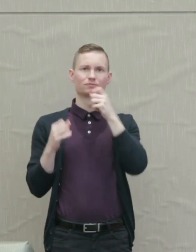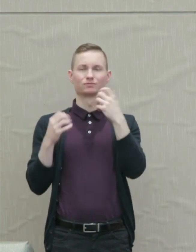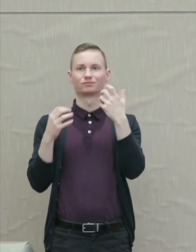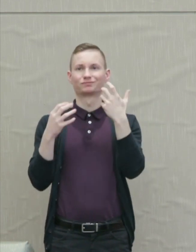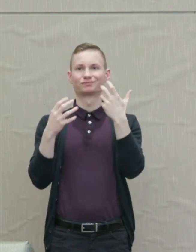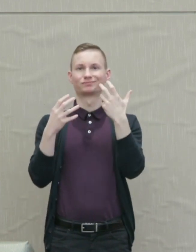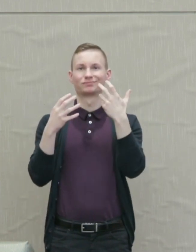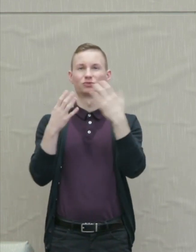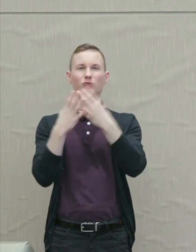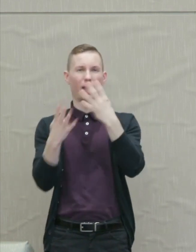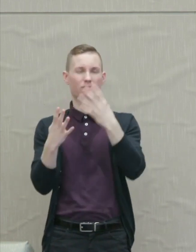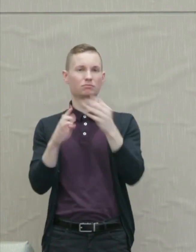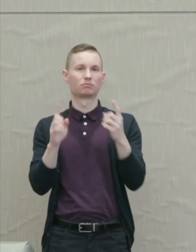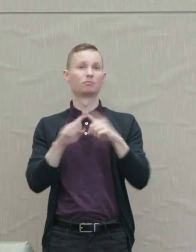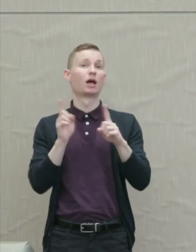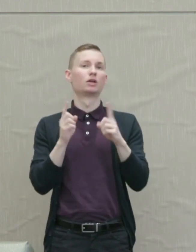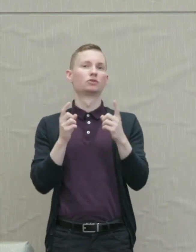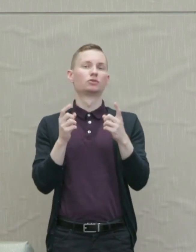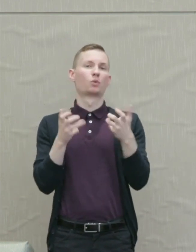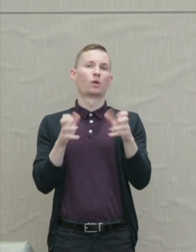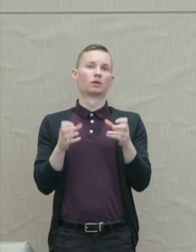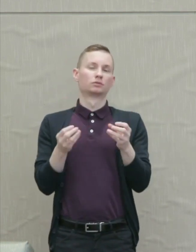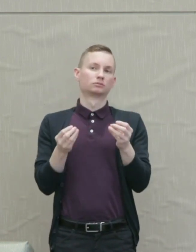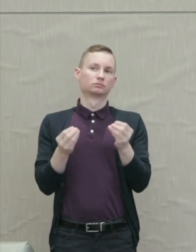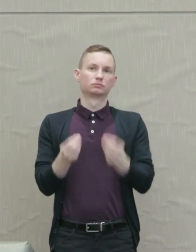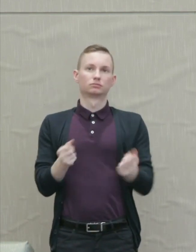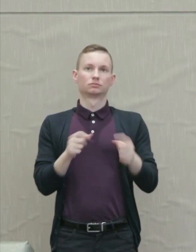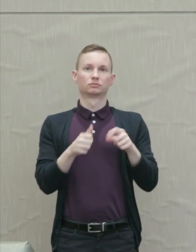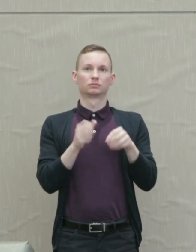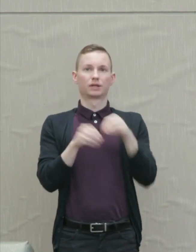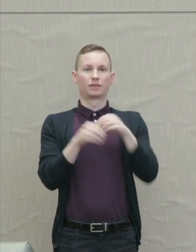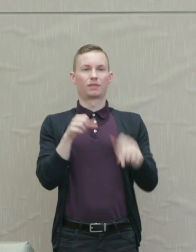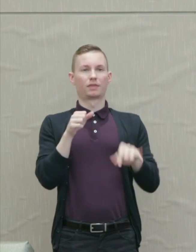But they're not wanted or needed in their original retributive form.